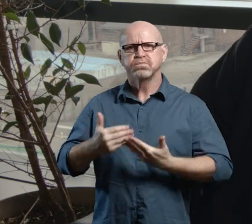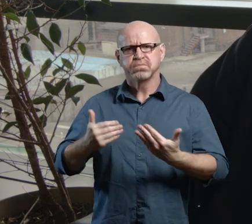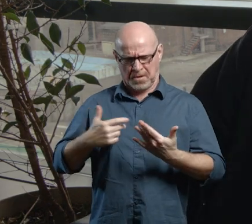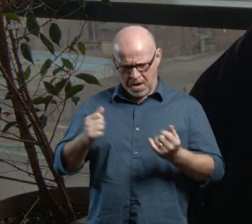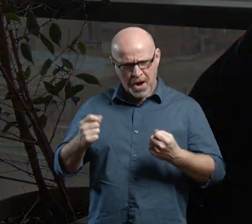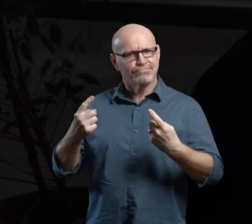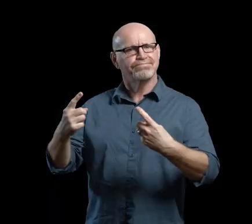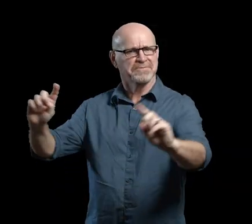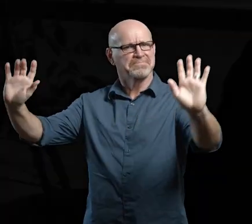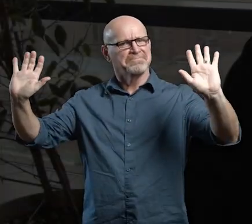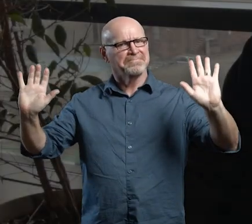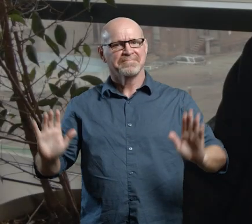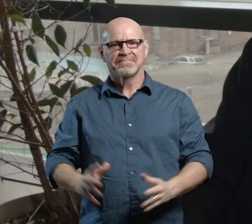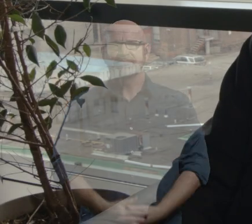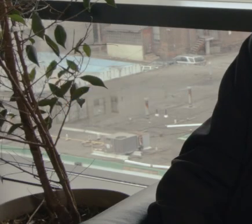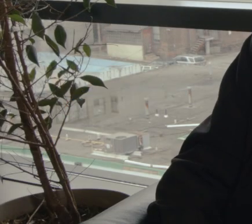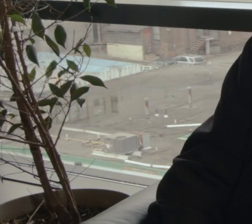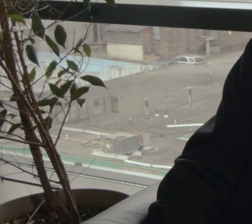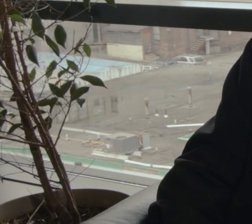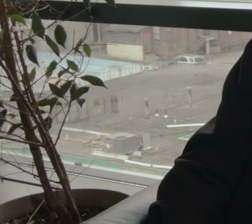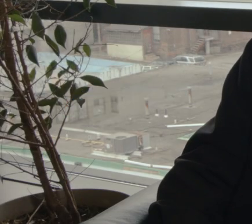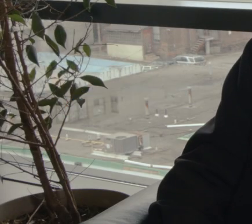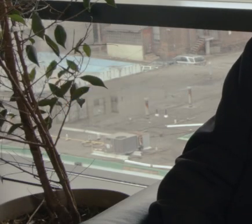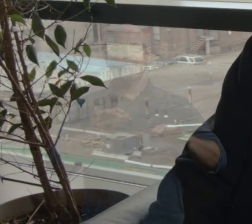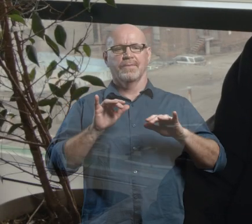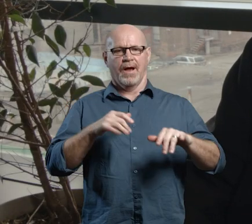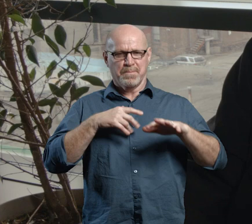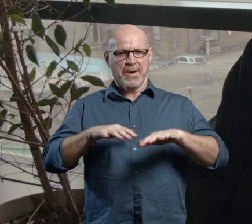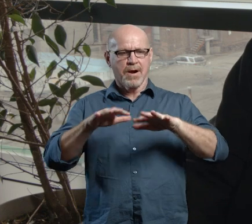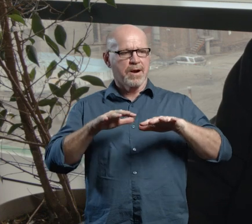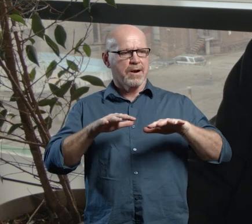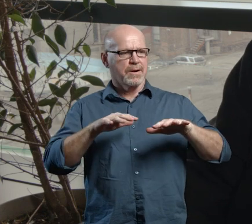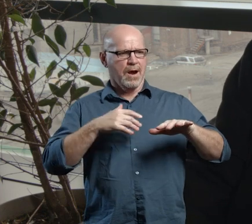We're about bringing us together. We already know we're diverse; we live